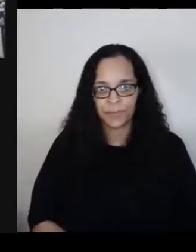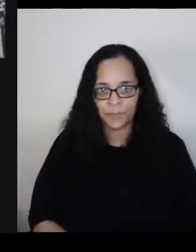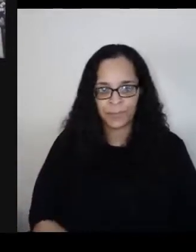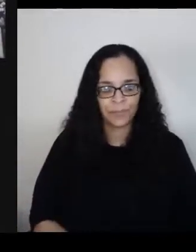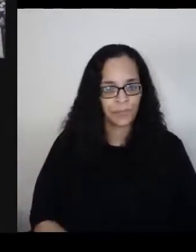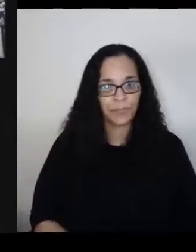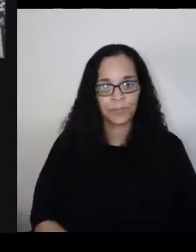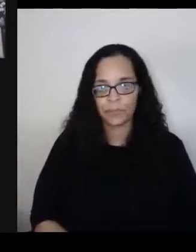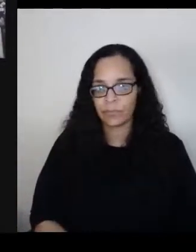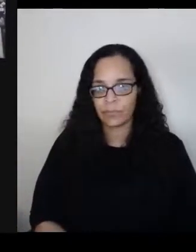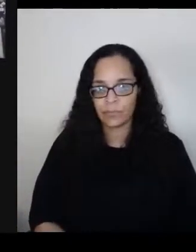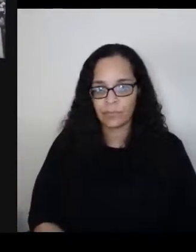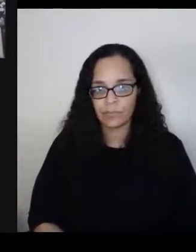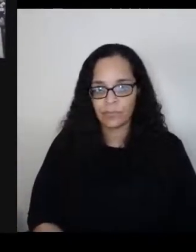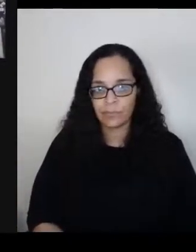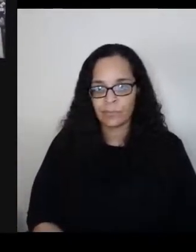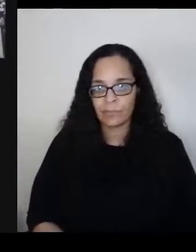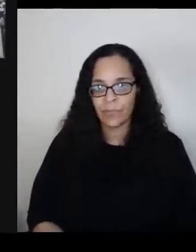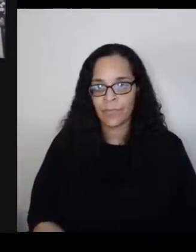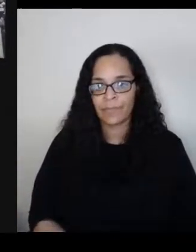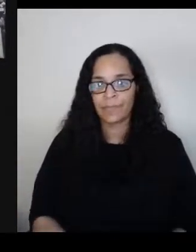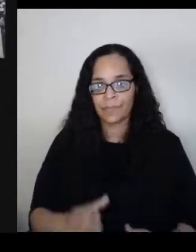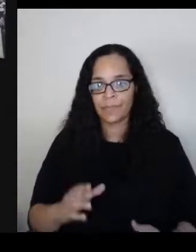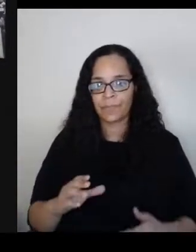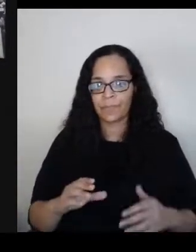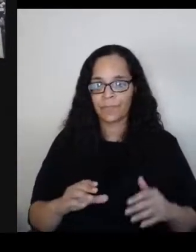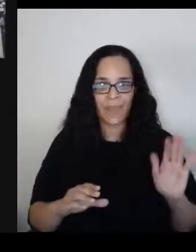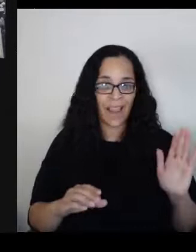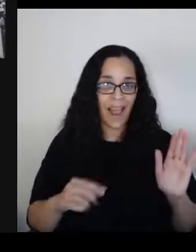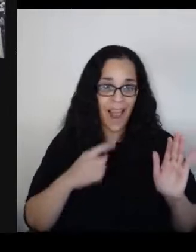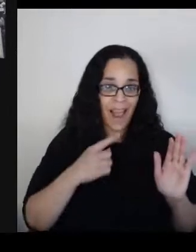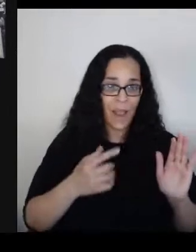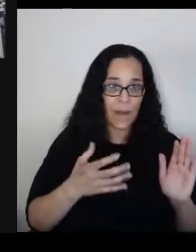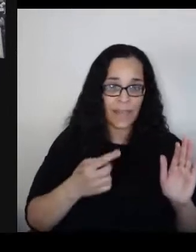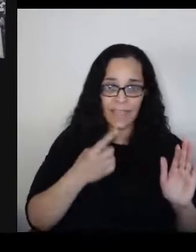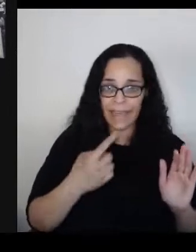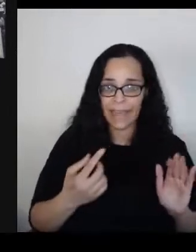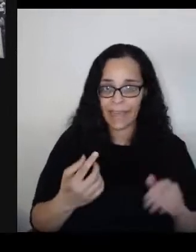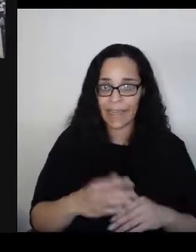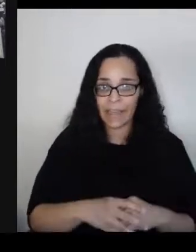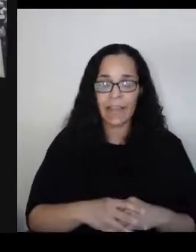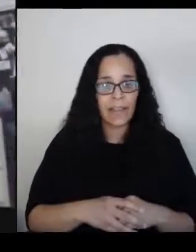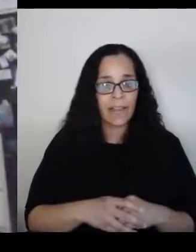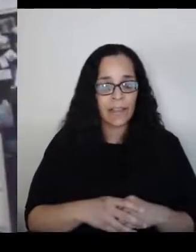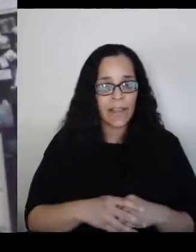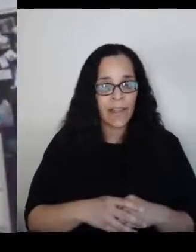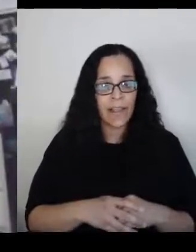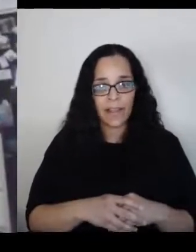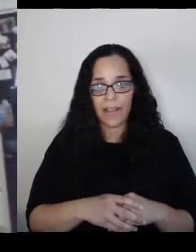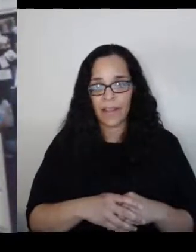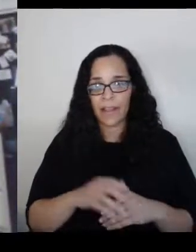Aliza? - Yeah I'd like to say, yeah I'd like to say that Sonja absolutely said it beautifully.